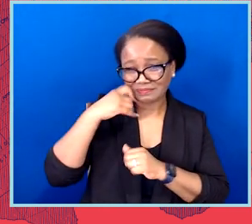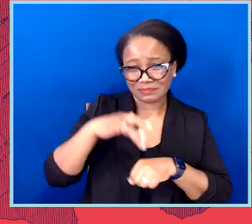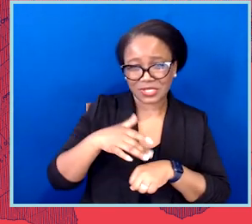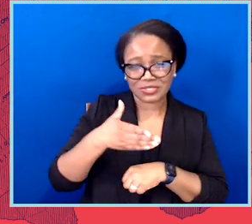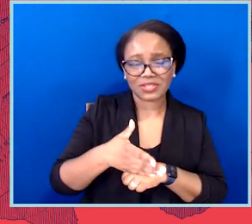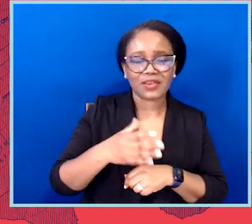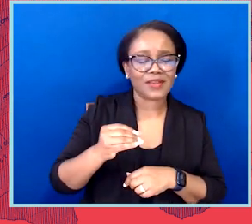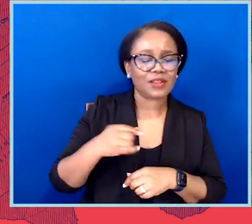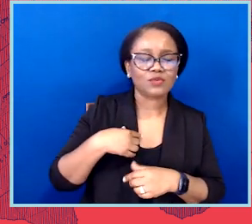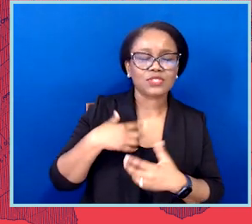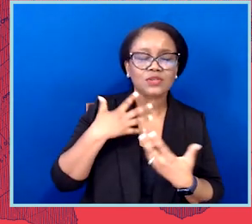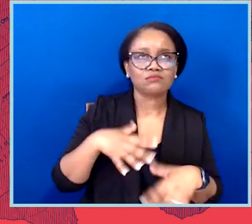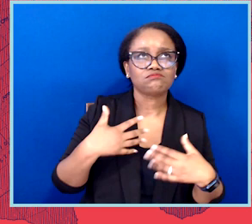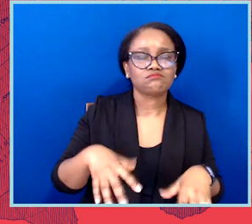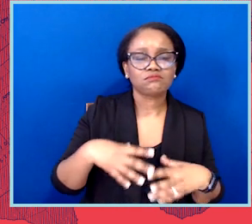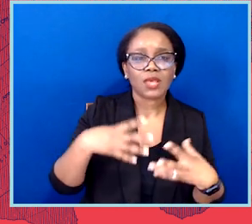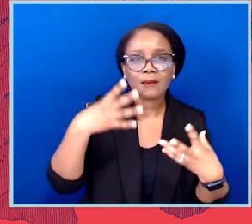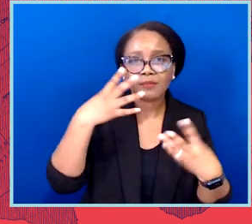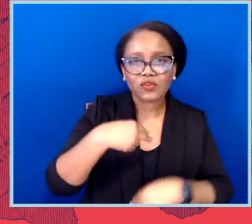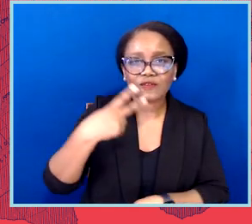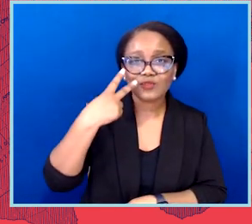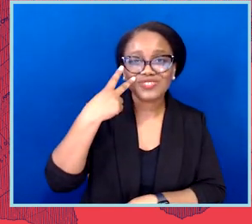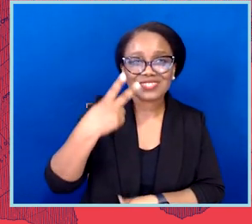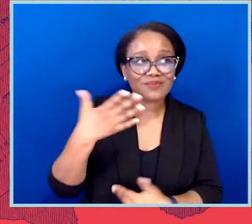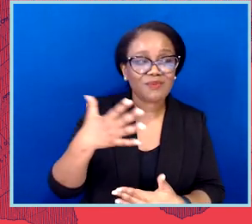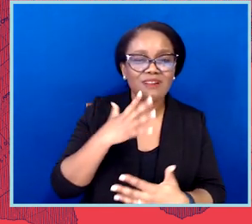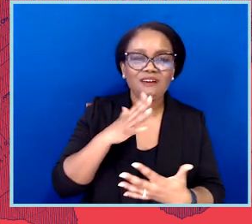to see, you know, hundreds of people showing up on our side.